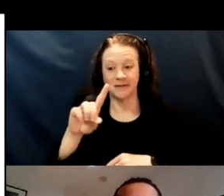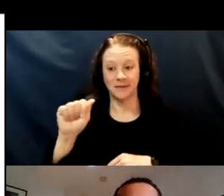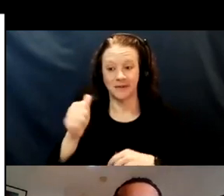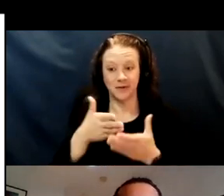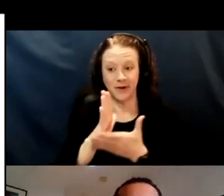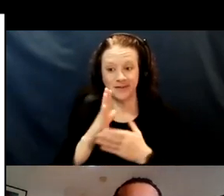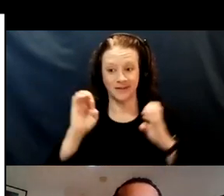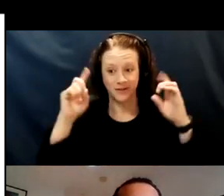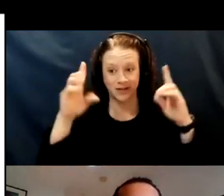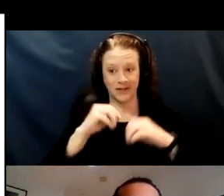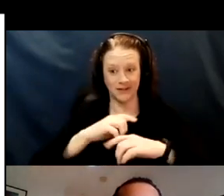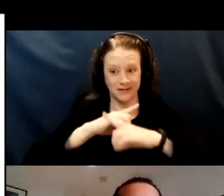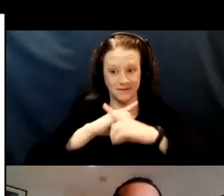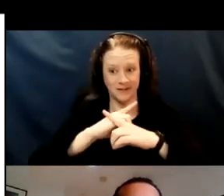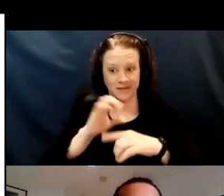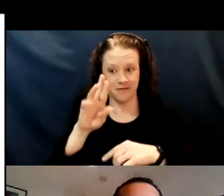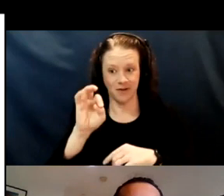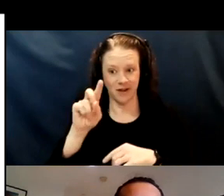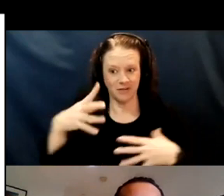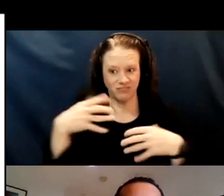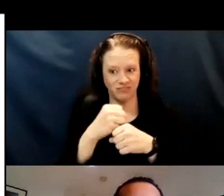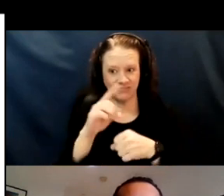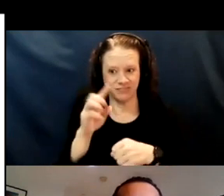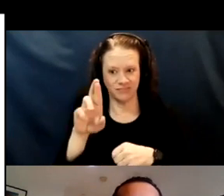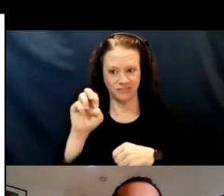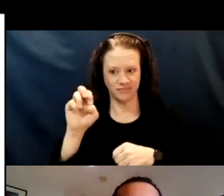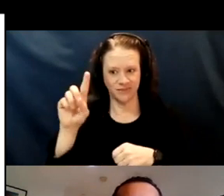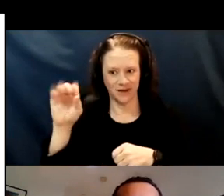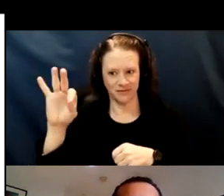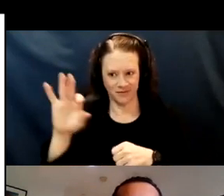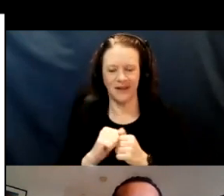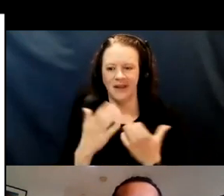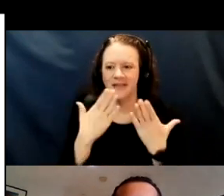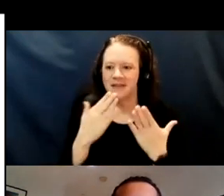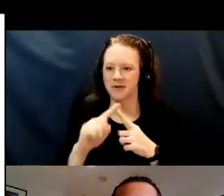Thank you for joining us this morning for a presentation from Dr Tri Do